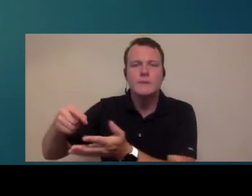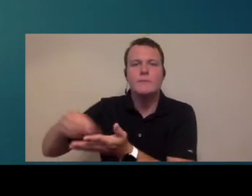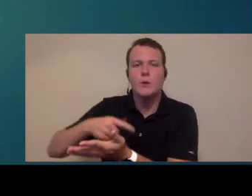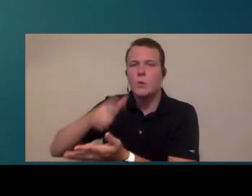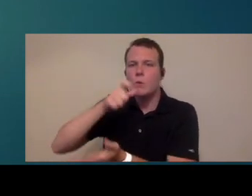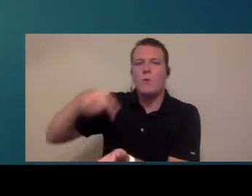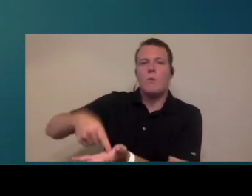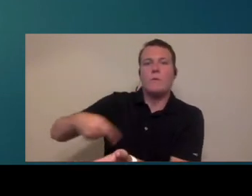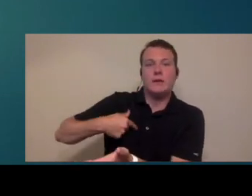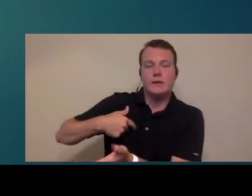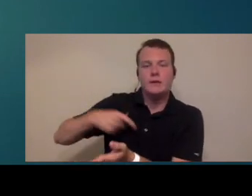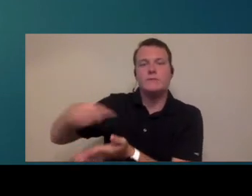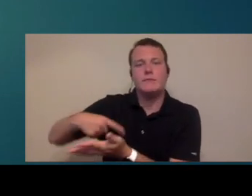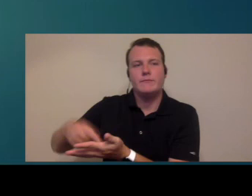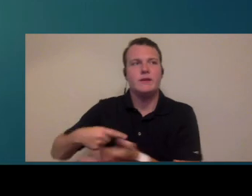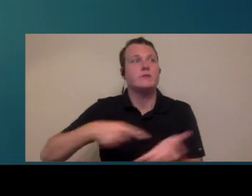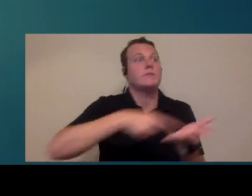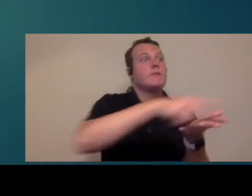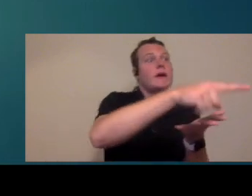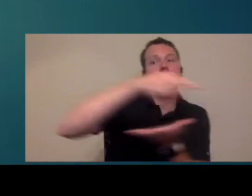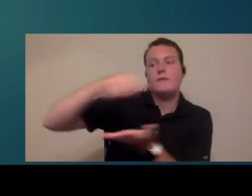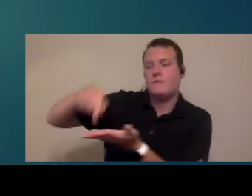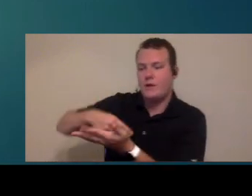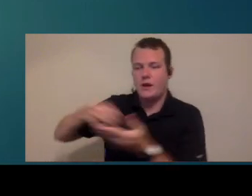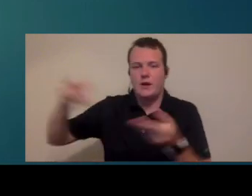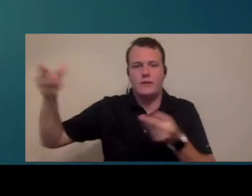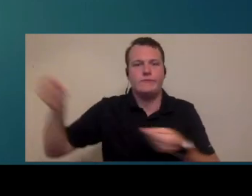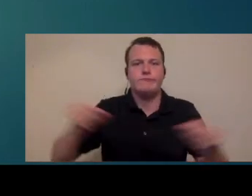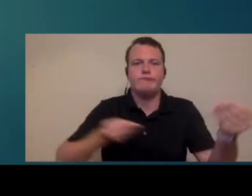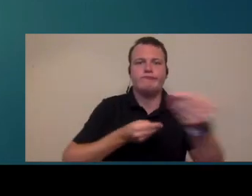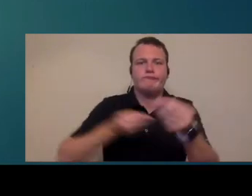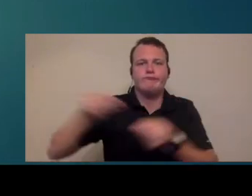there's there's money coming and going kind of at all times you might need an